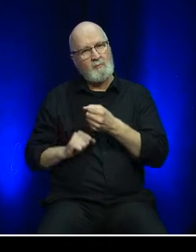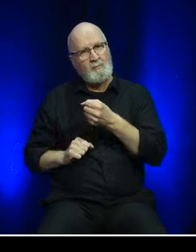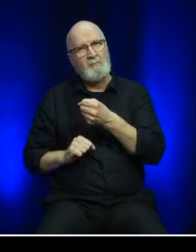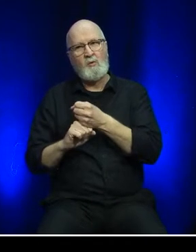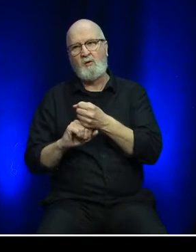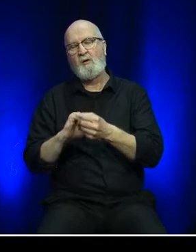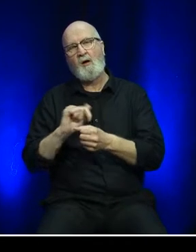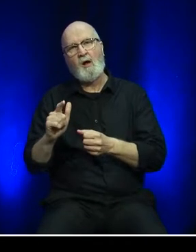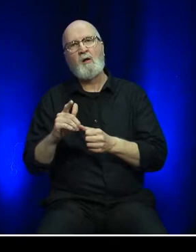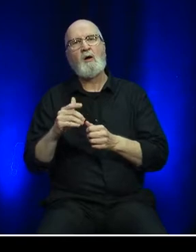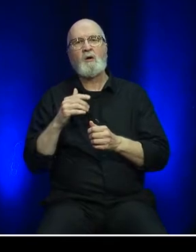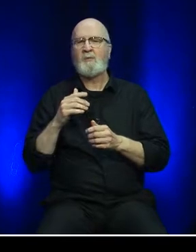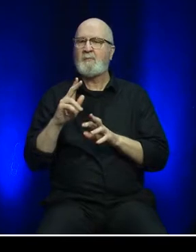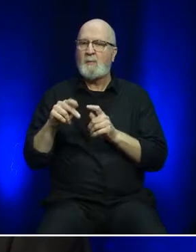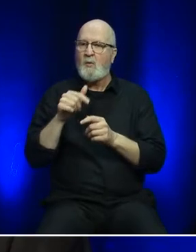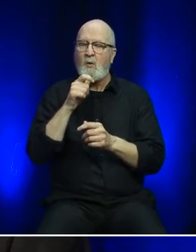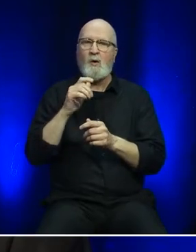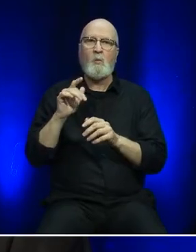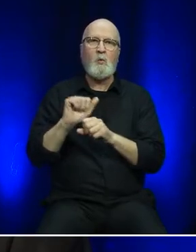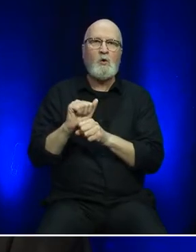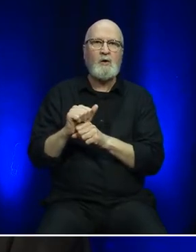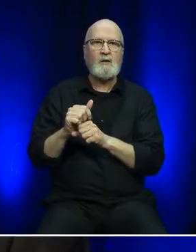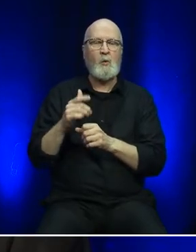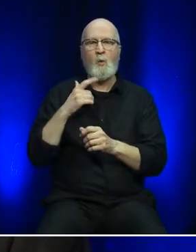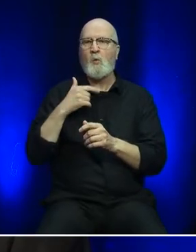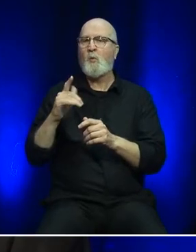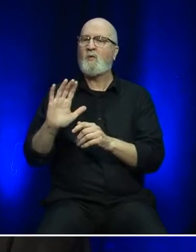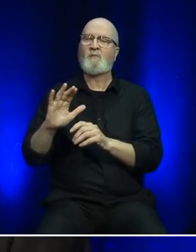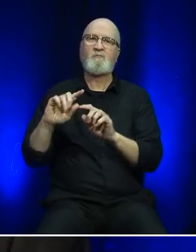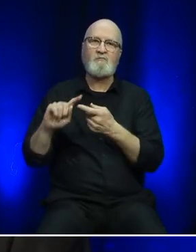families, friends and neighbours in the recovery effort.